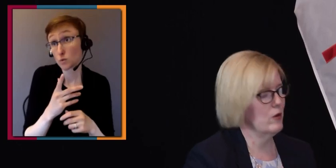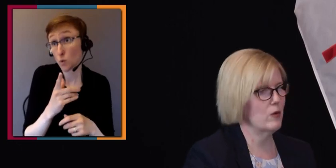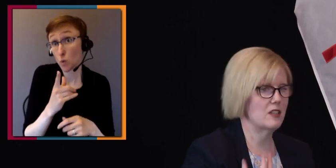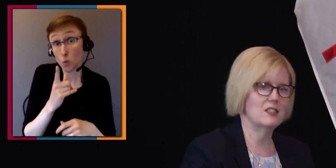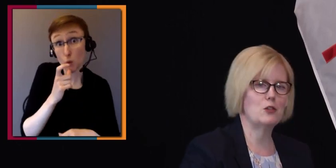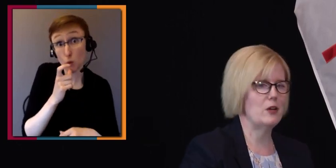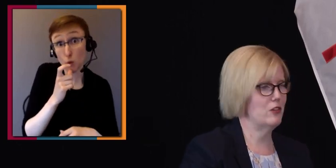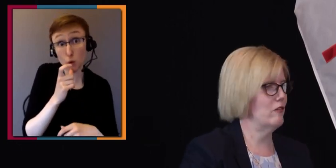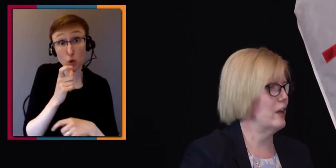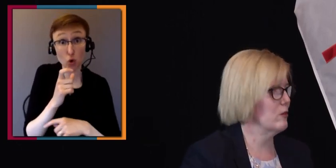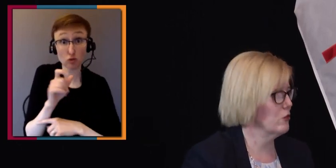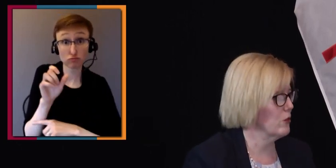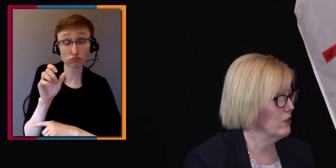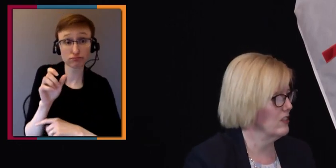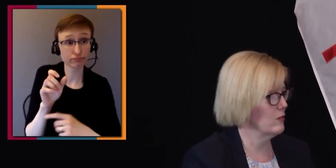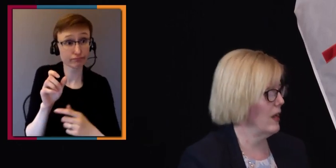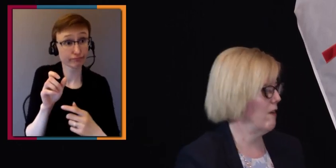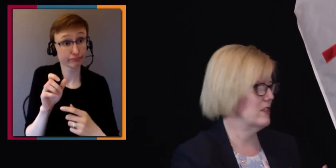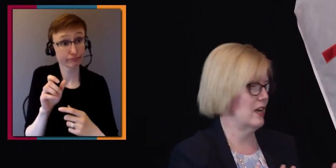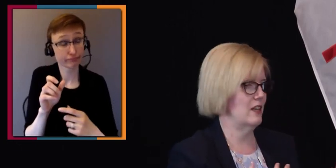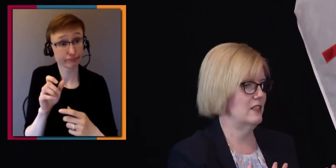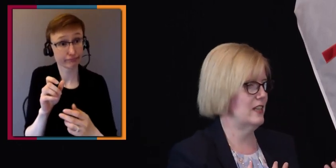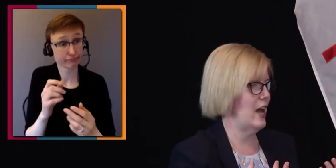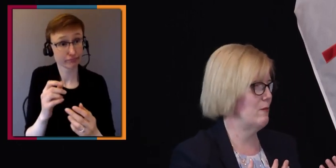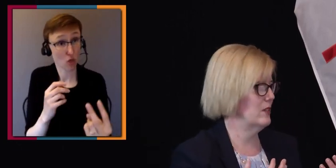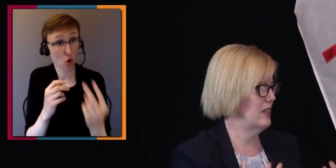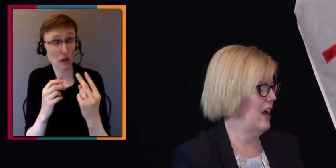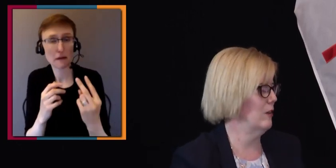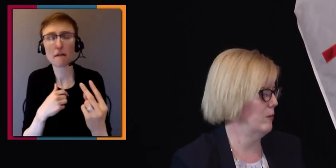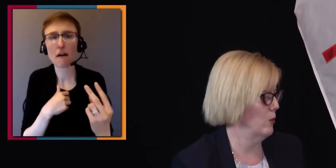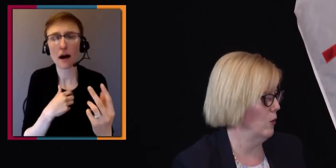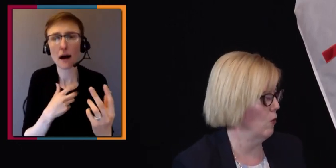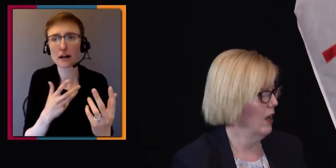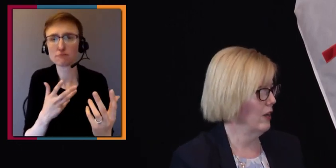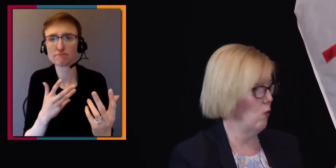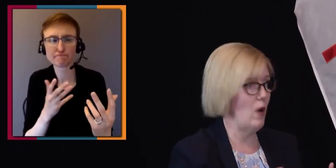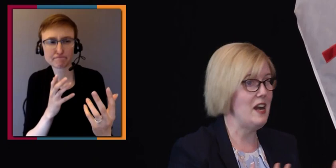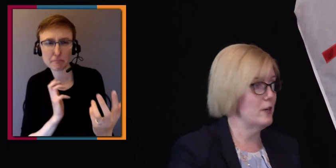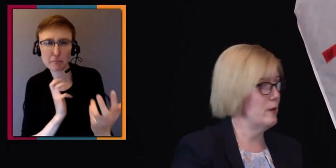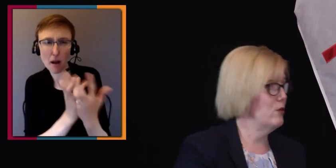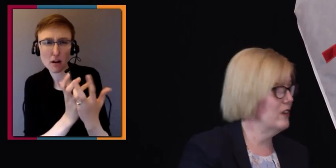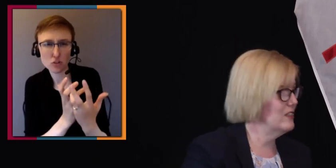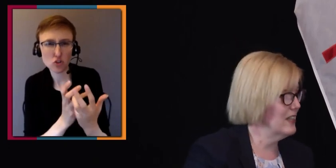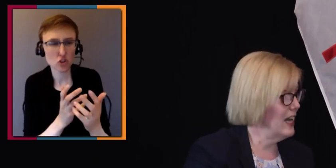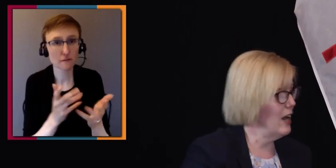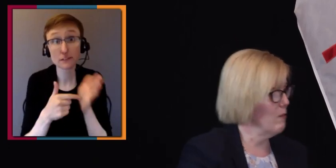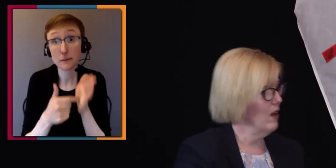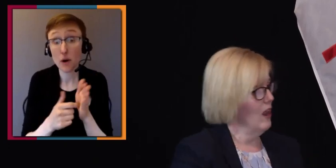we're in a situation of labor shortages and we have this untapped talent pool, you know, waiting to be put into the game.